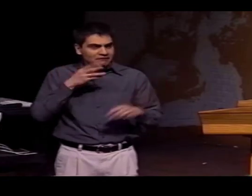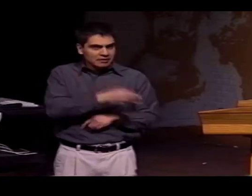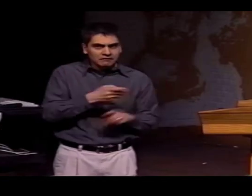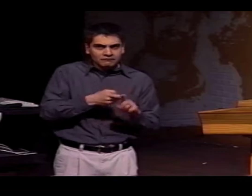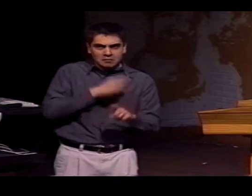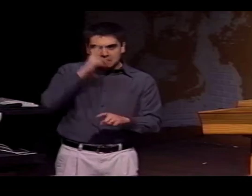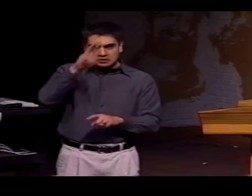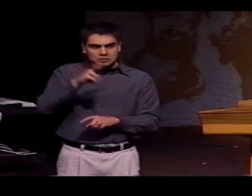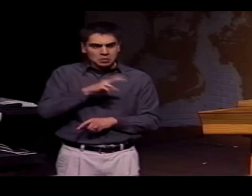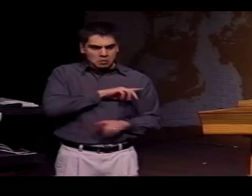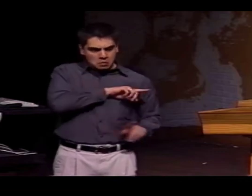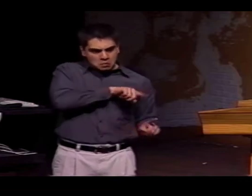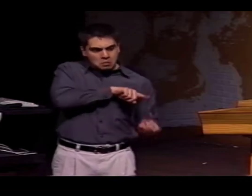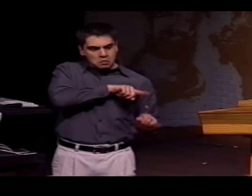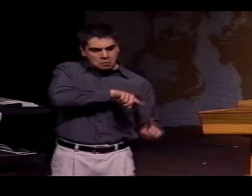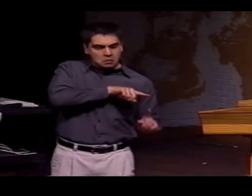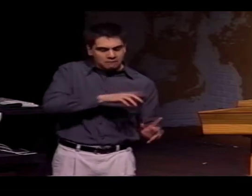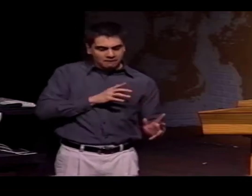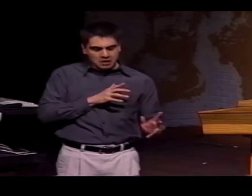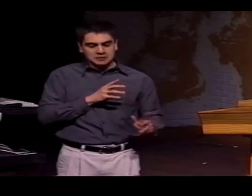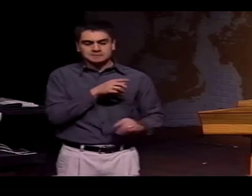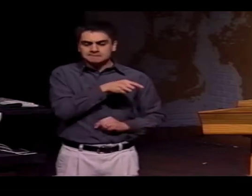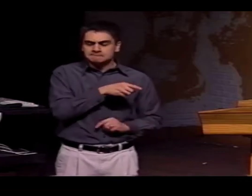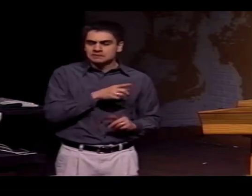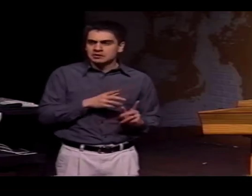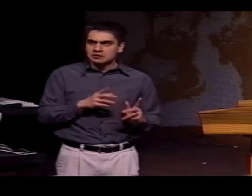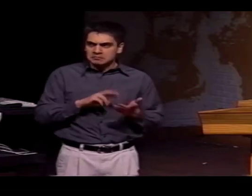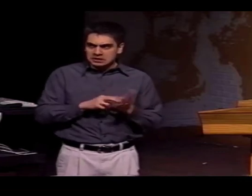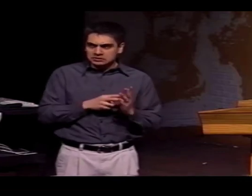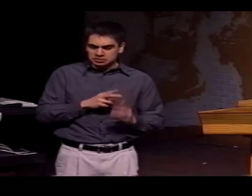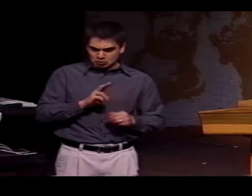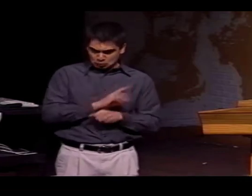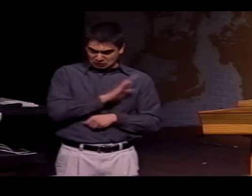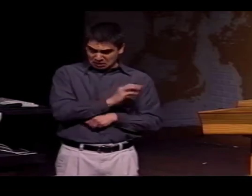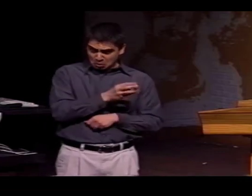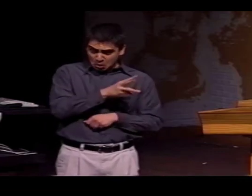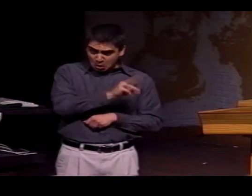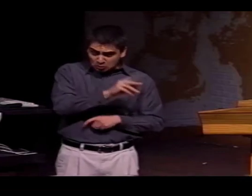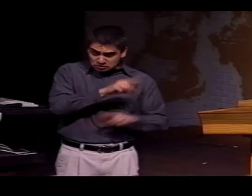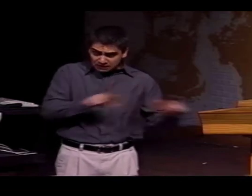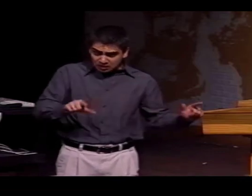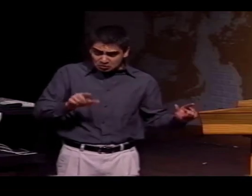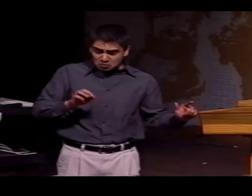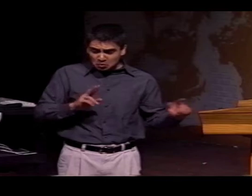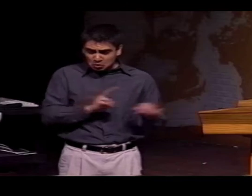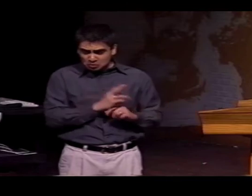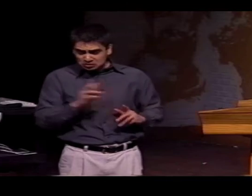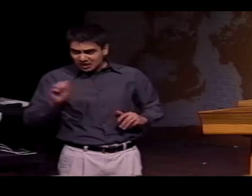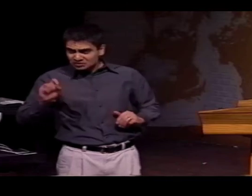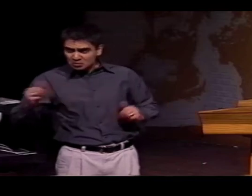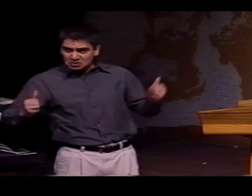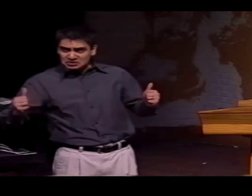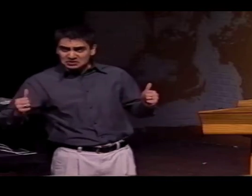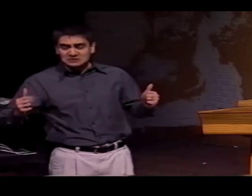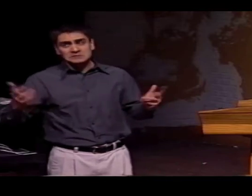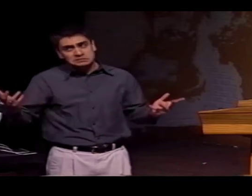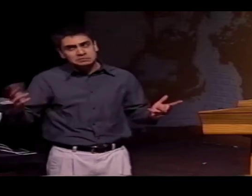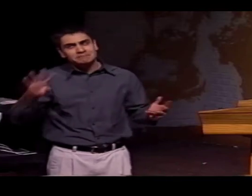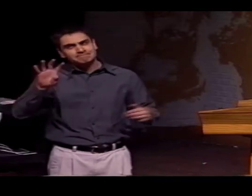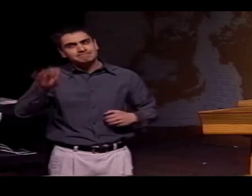TO BE ABLE TO SHOP FOR GROCERIES. BUT THE POINT IS, MANY MEXICANS ARE IN THE UNITED STATES IN THOSE REGIONS, AND WHEN THEY ARE HERE,